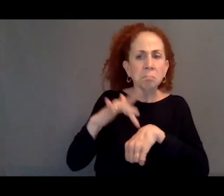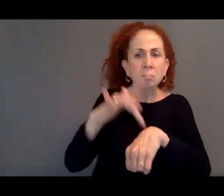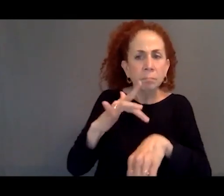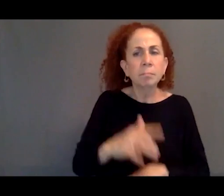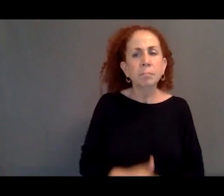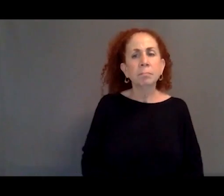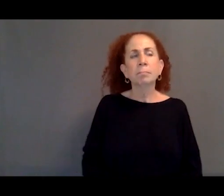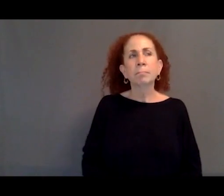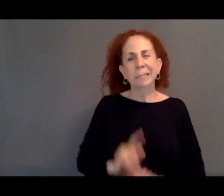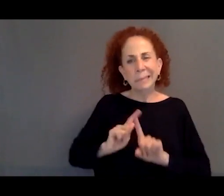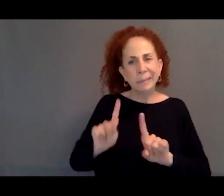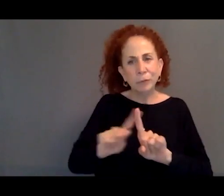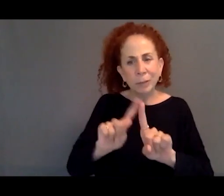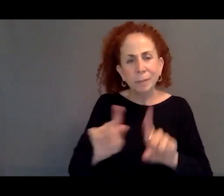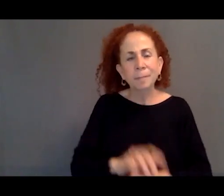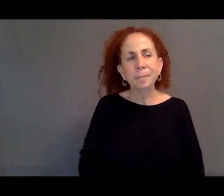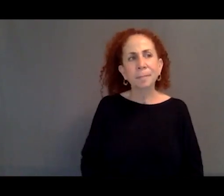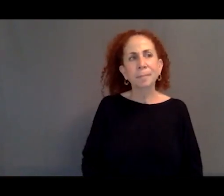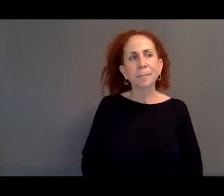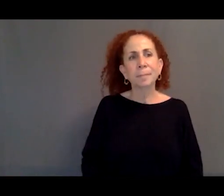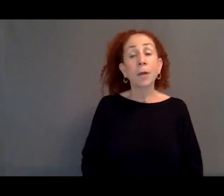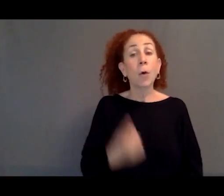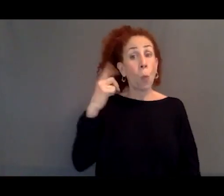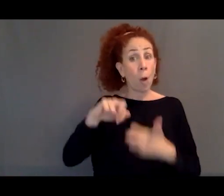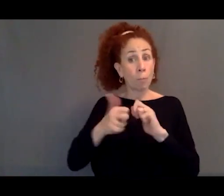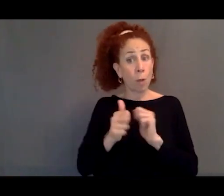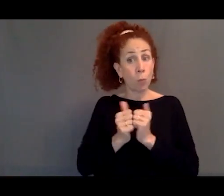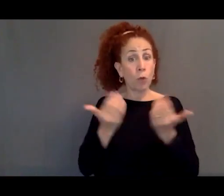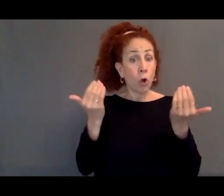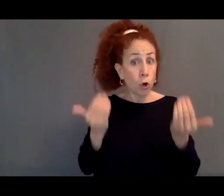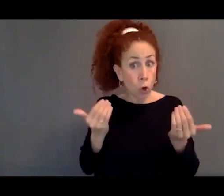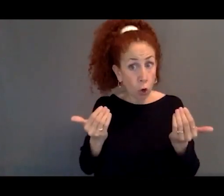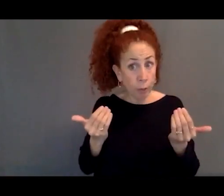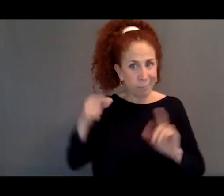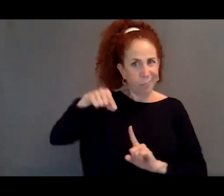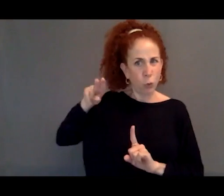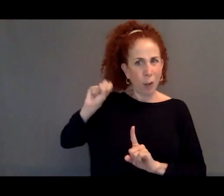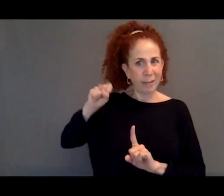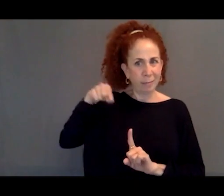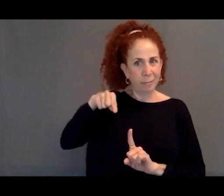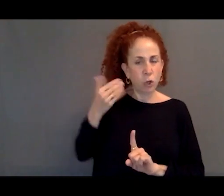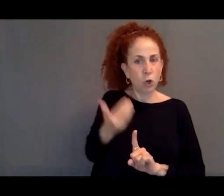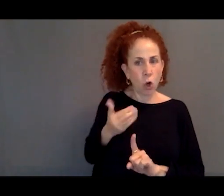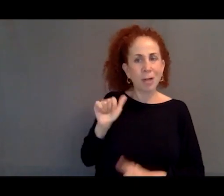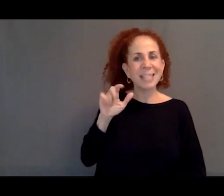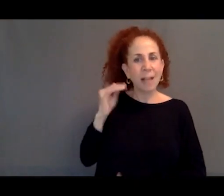to say that one of the problems with, particularly United States, our current asylum process